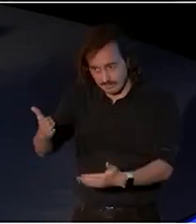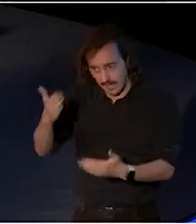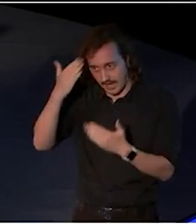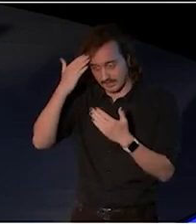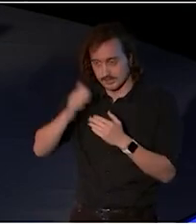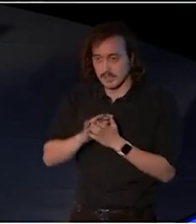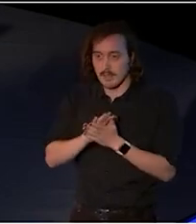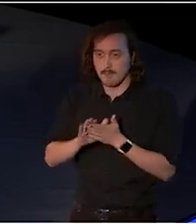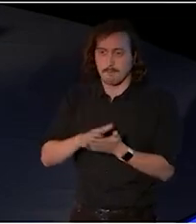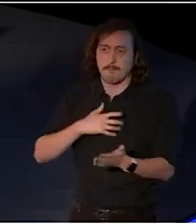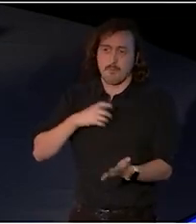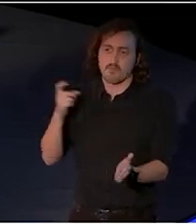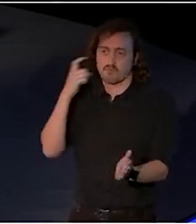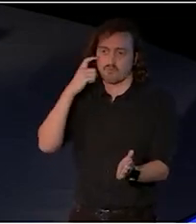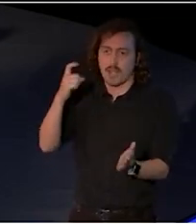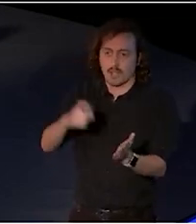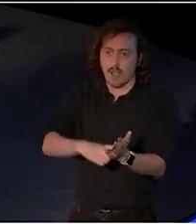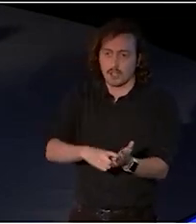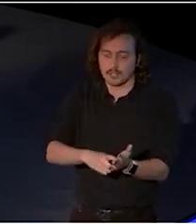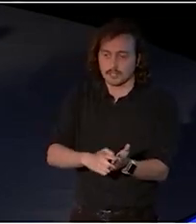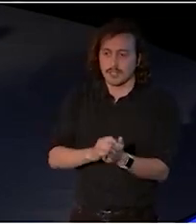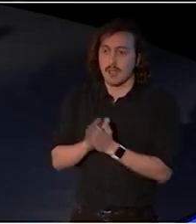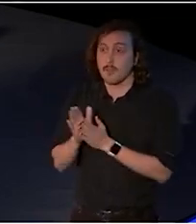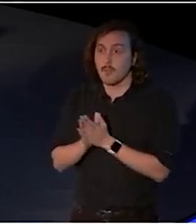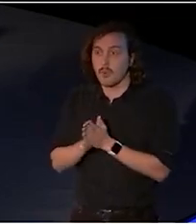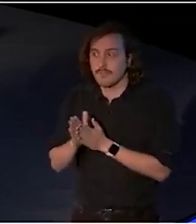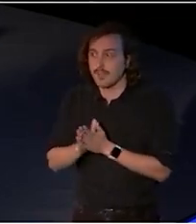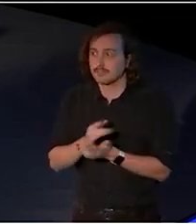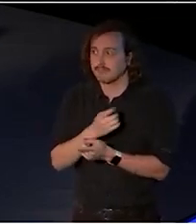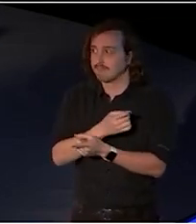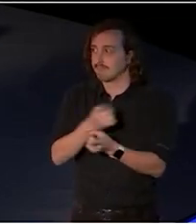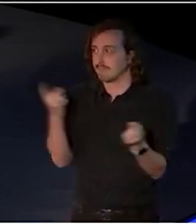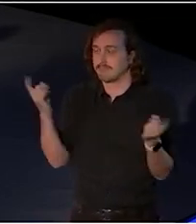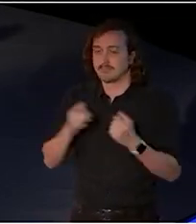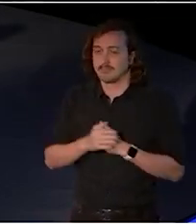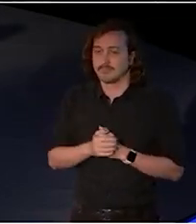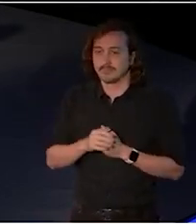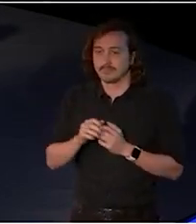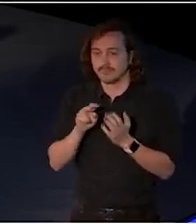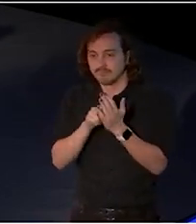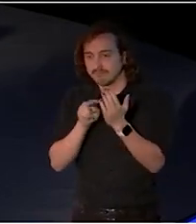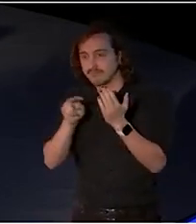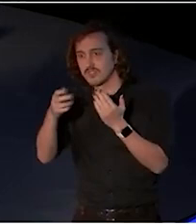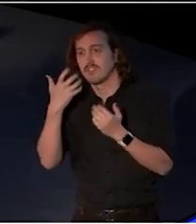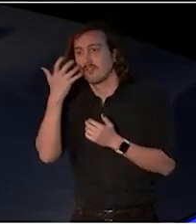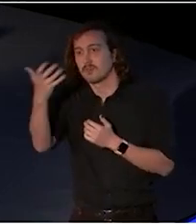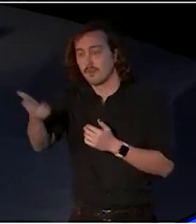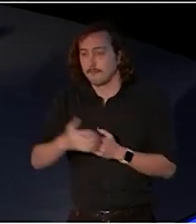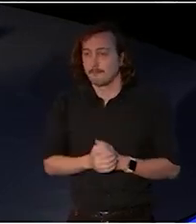This motivates and excites us all about the future. This feels like a pivotal moment in our history.